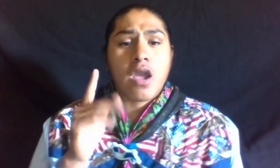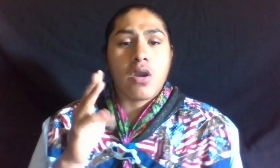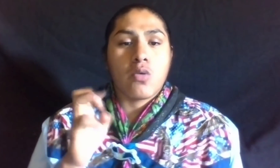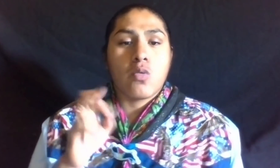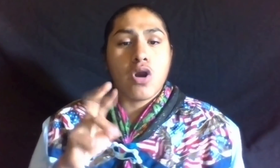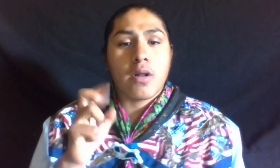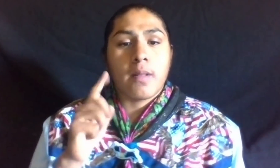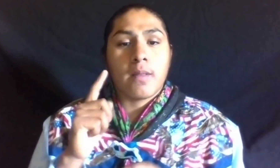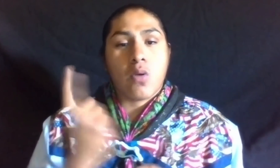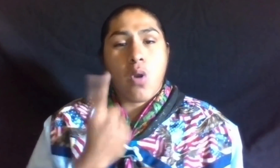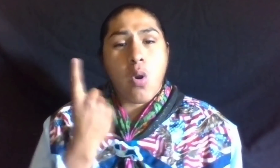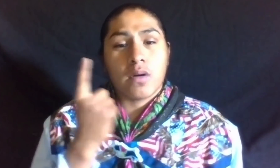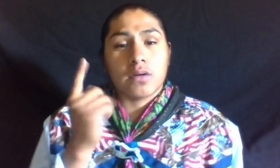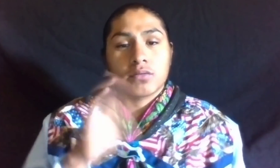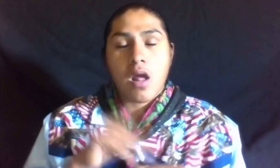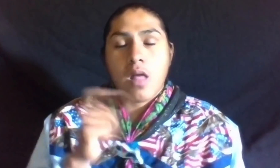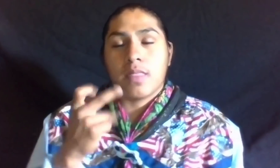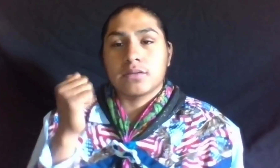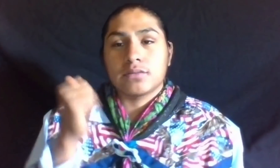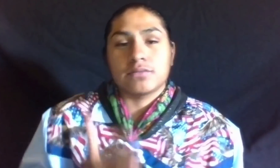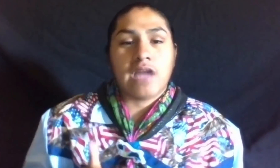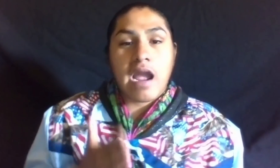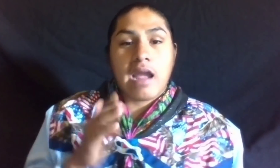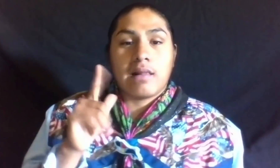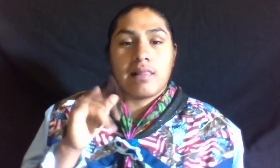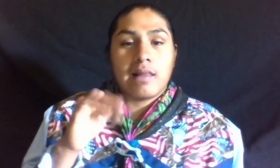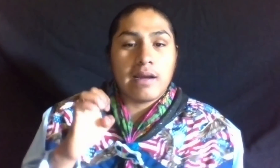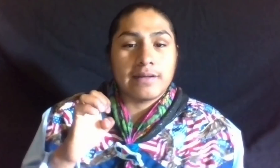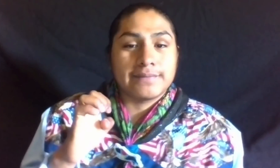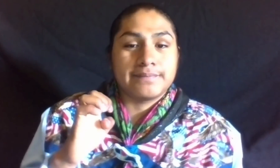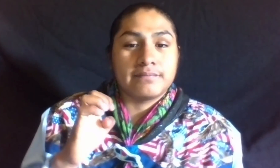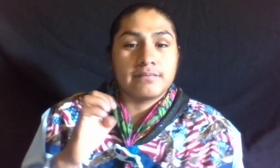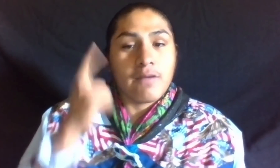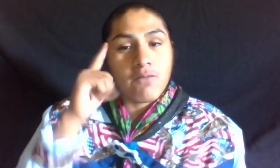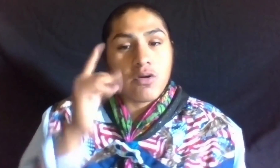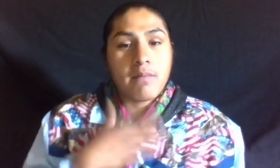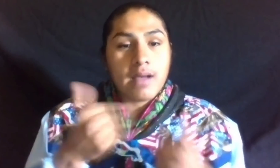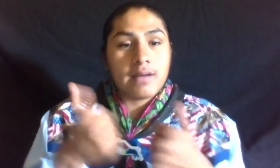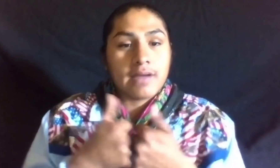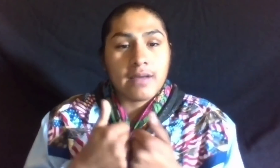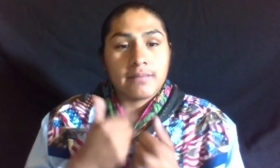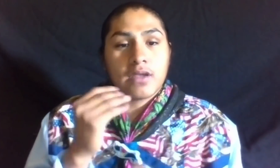THEY WERE ALWAYS ON THE SIDELINES FOR MY GAMES AND CROSS-COUNTRY MEETS,